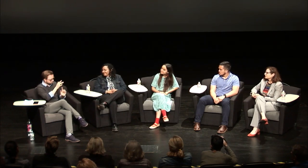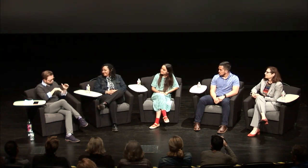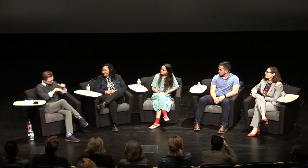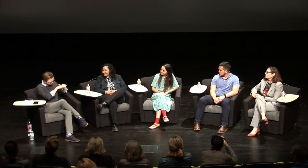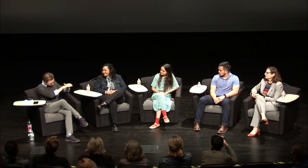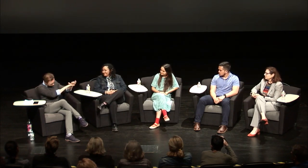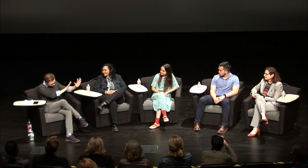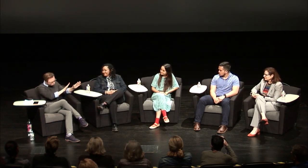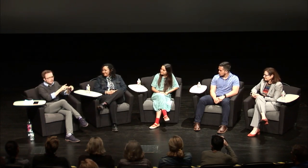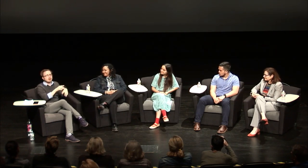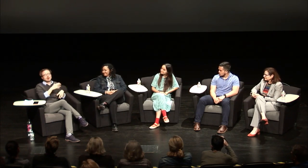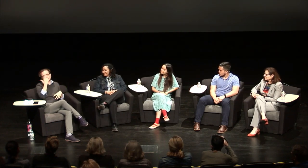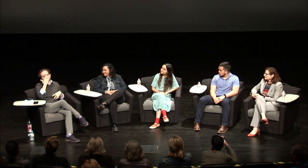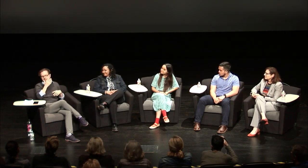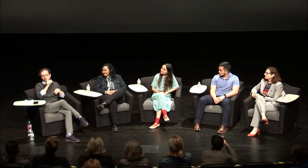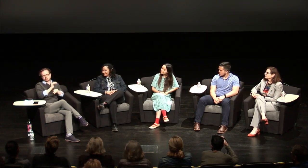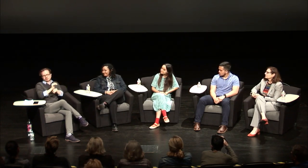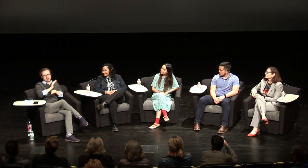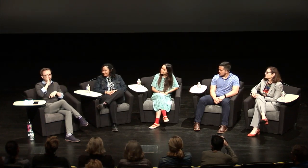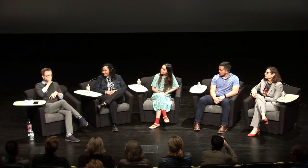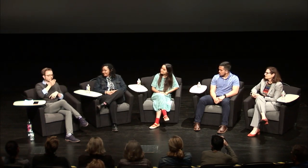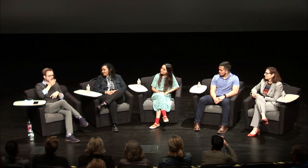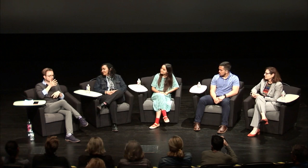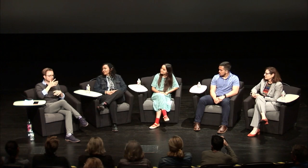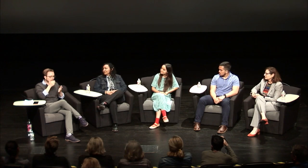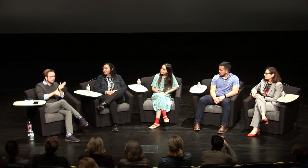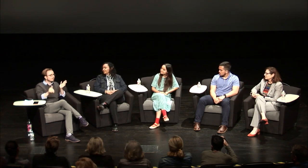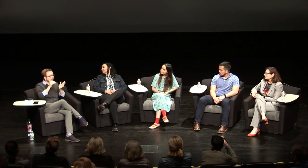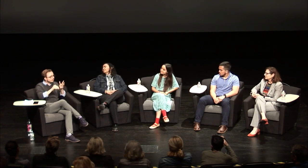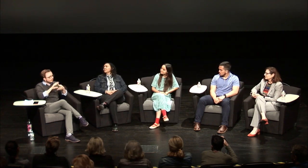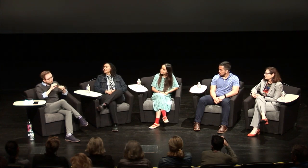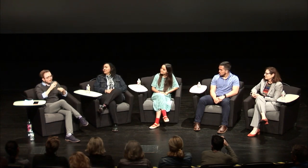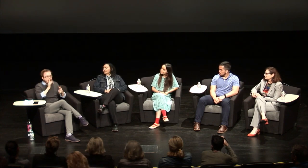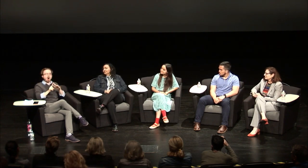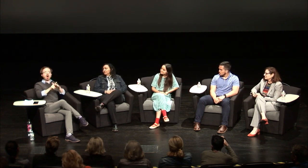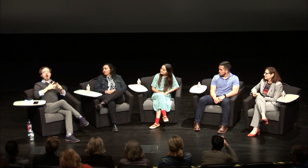introduction each and you know throughout the night things will come up